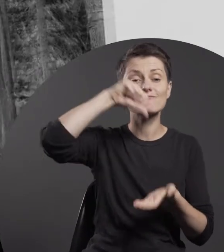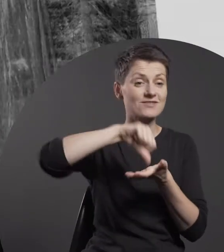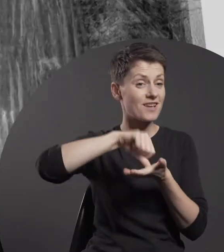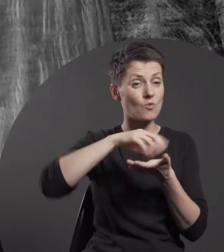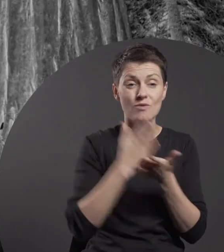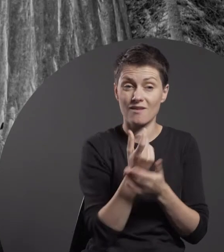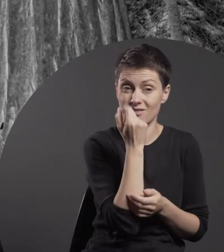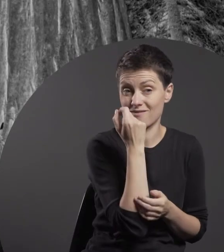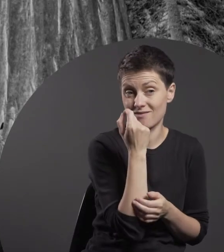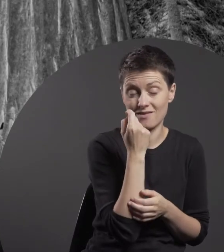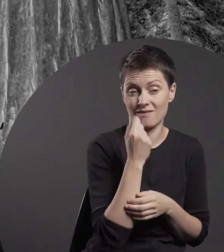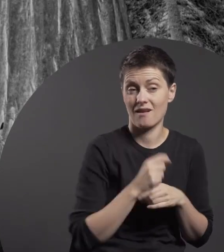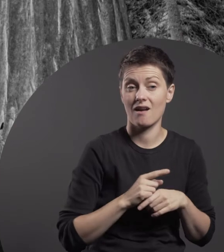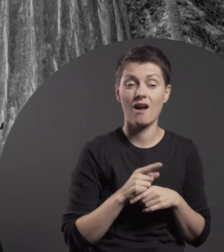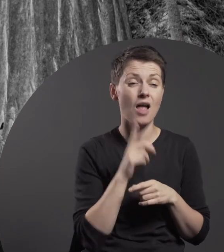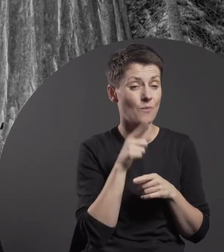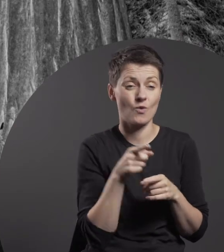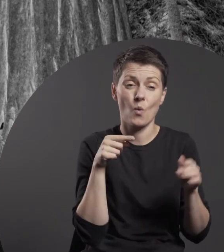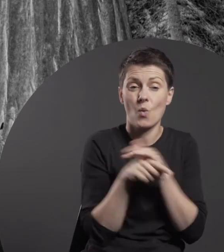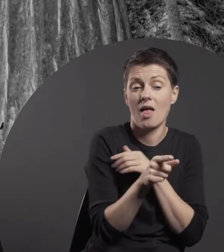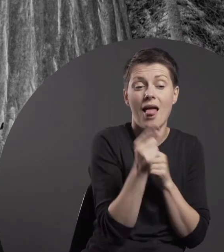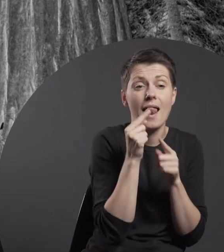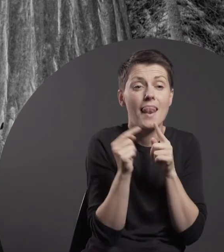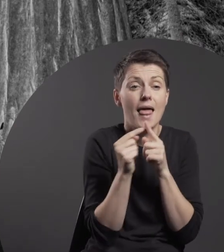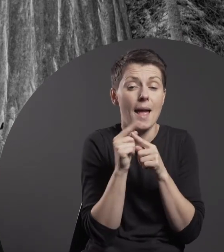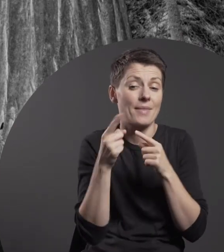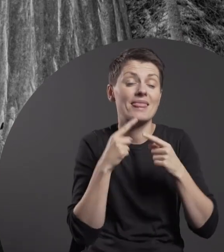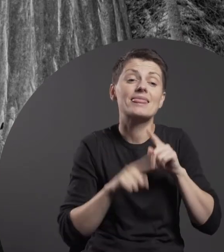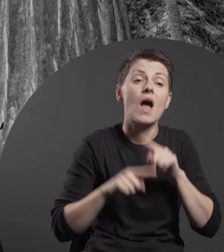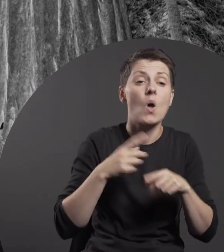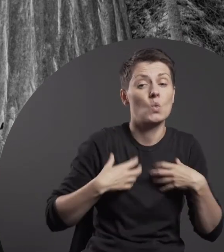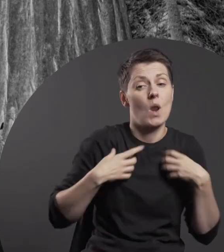transient element of the natural landscape.